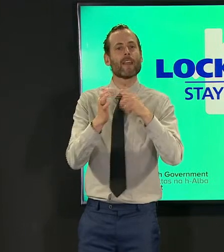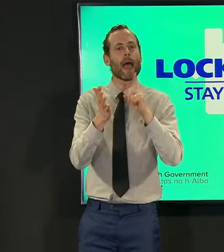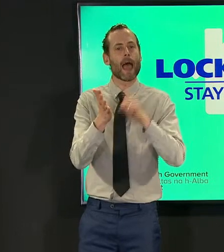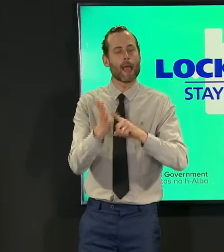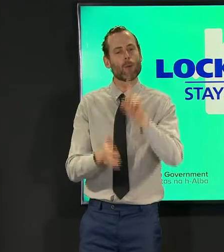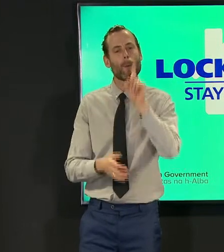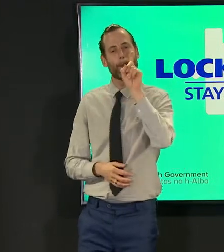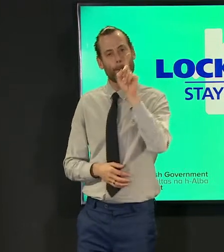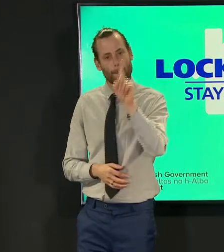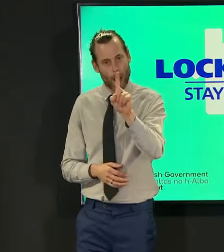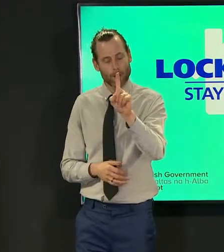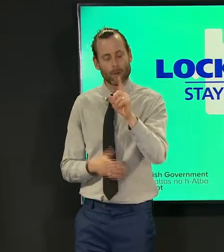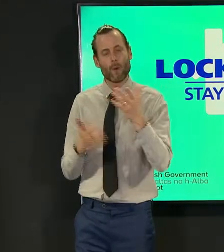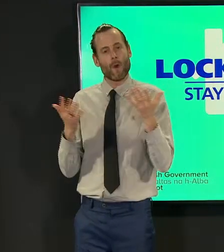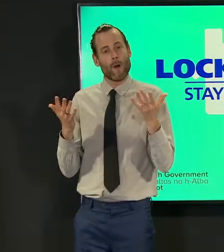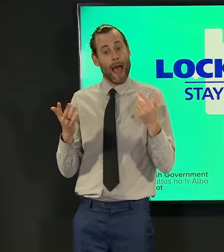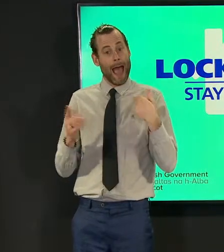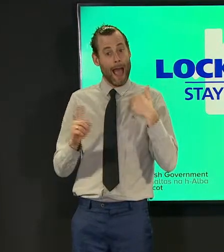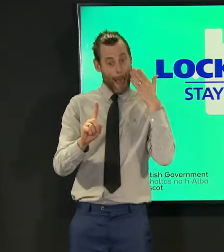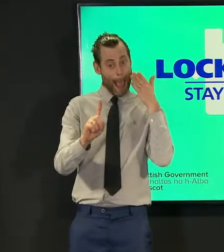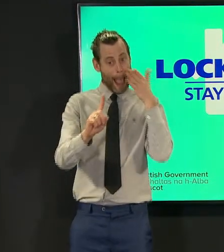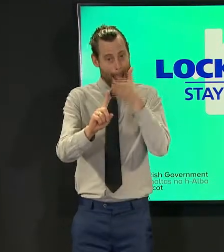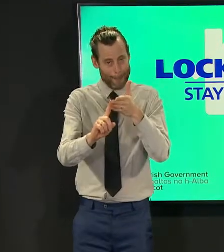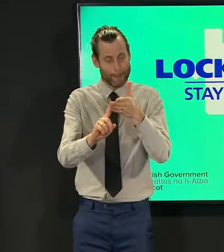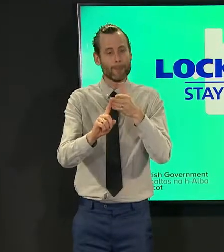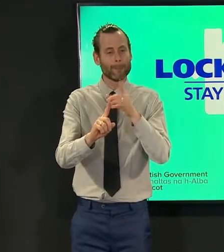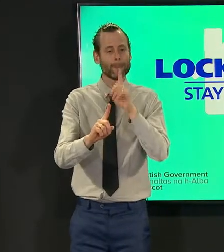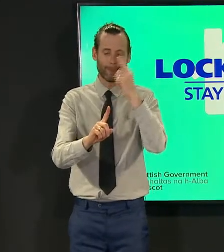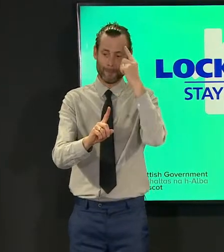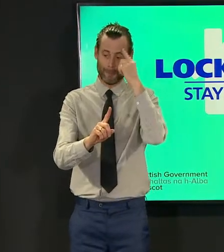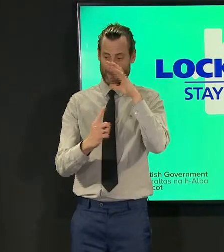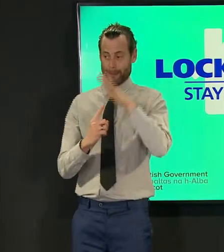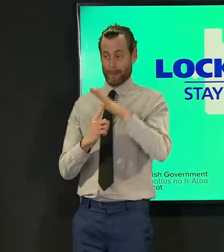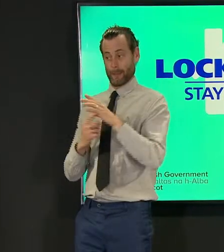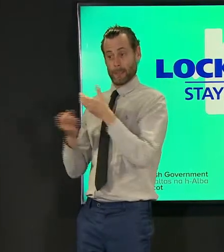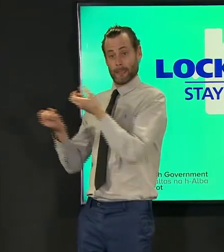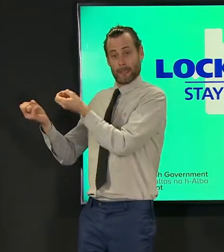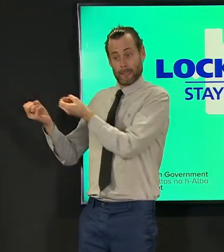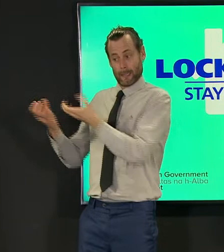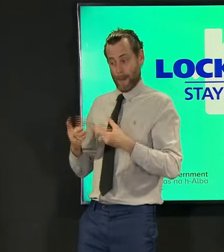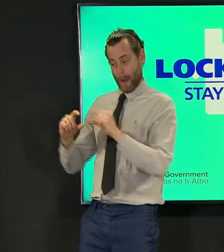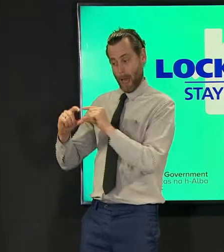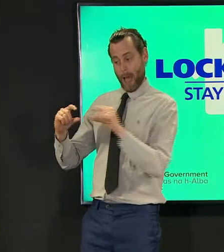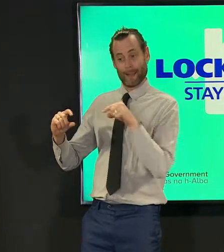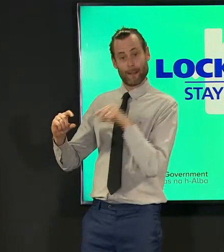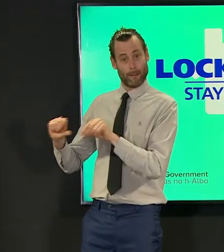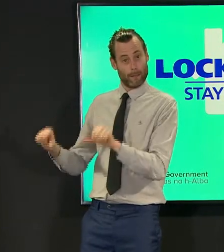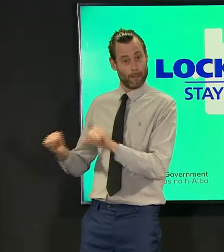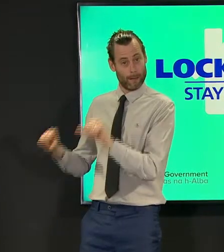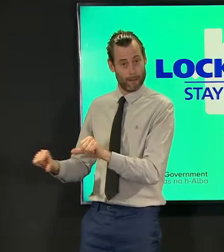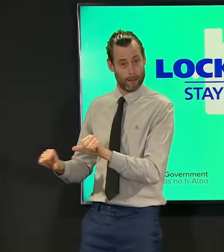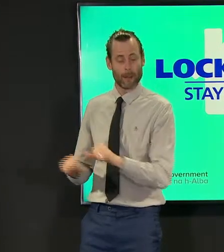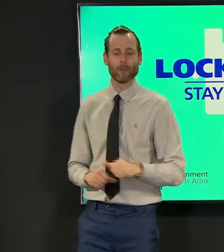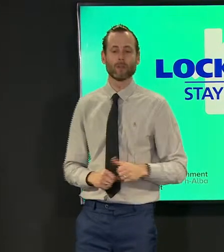supply at that point we move into the second phase of the vaccination program and this will involve